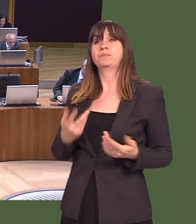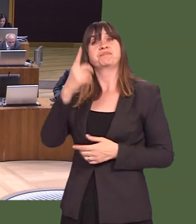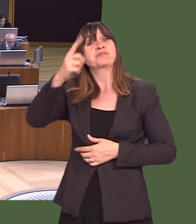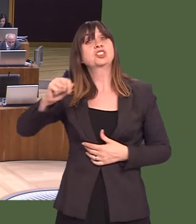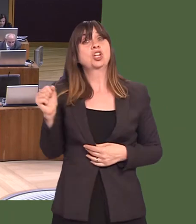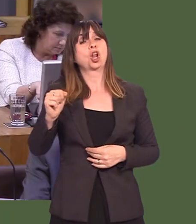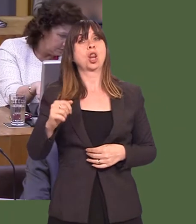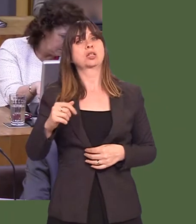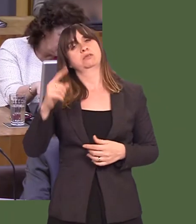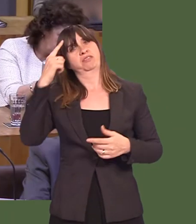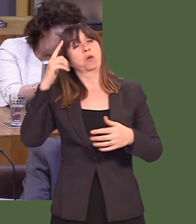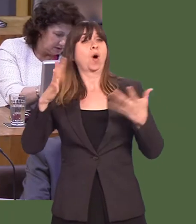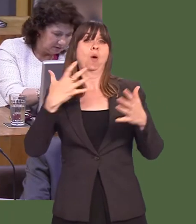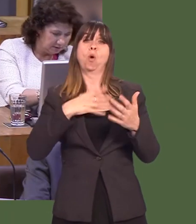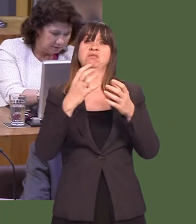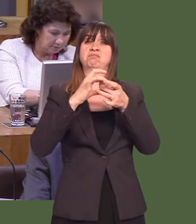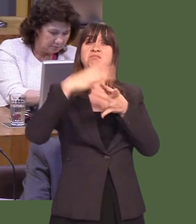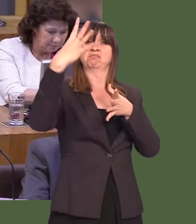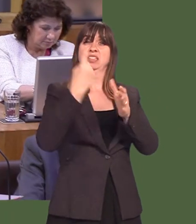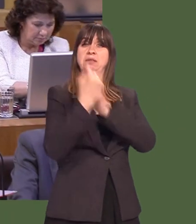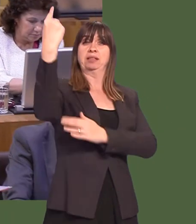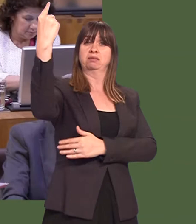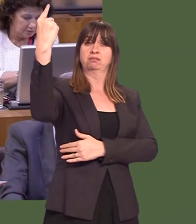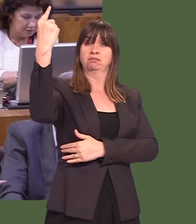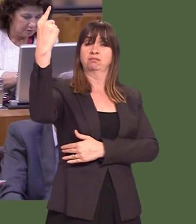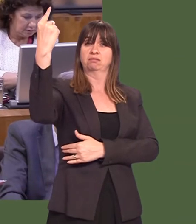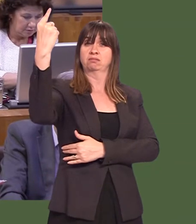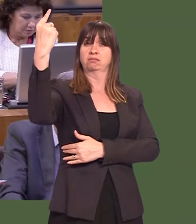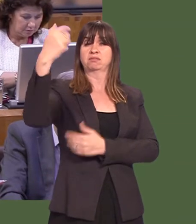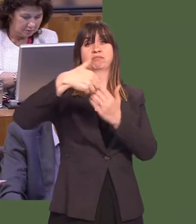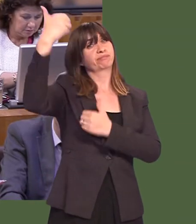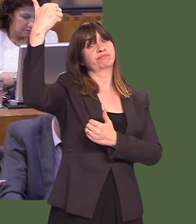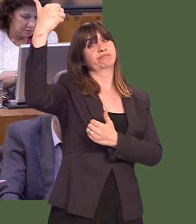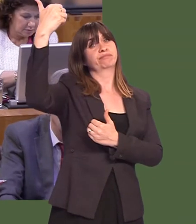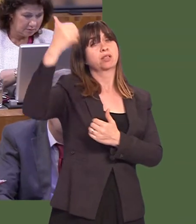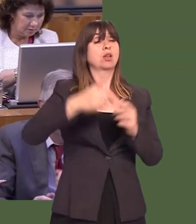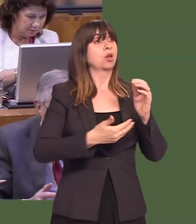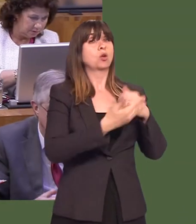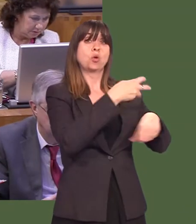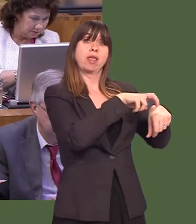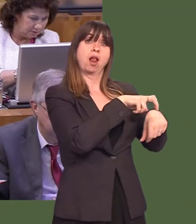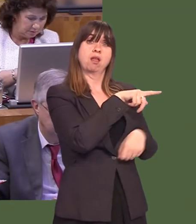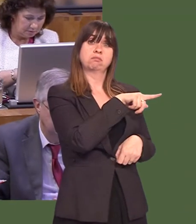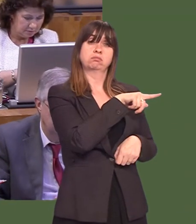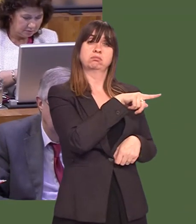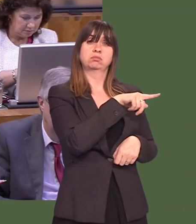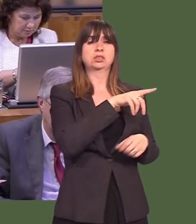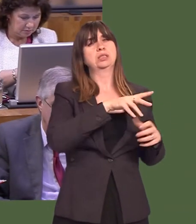The view in Scotland is, basically, ëIndependence will resolve the issue.í The view in Northern Ireland is mixed.